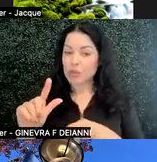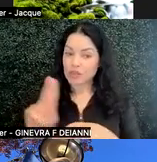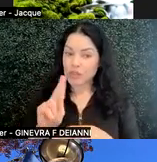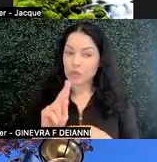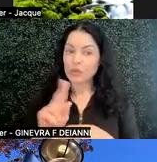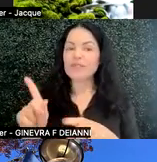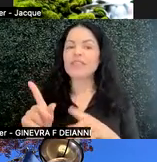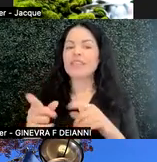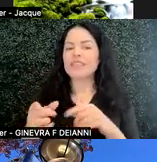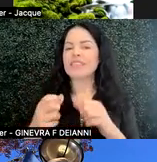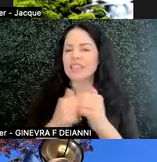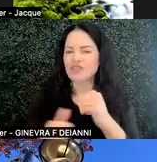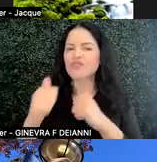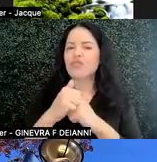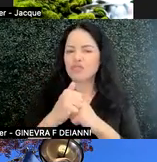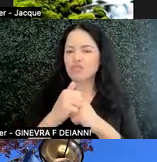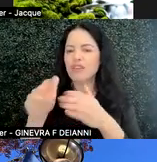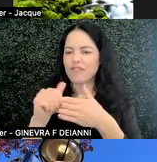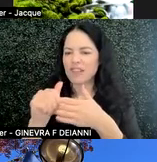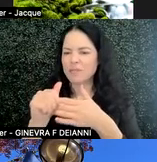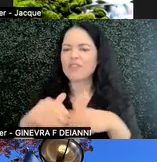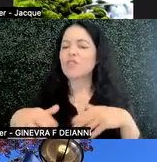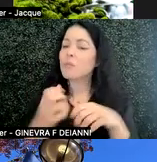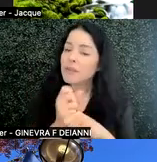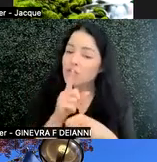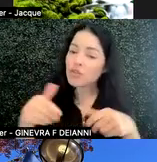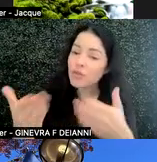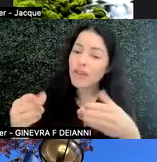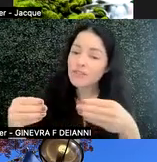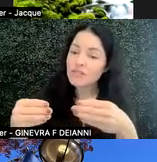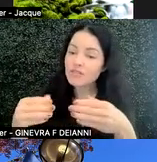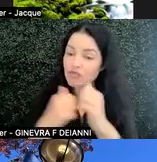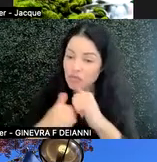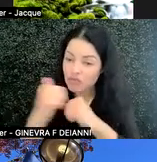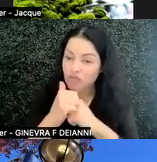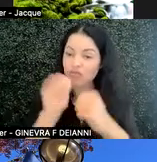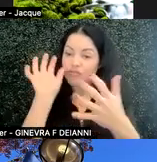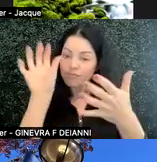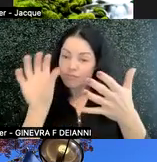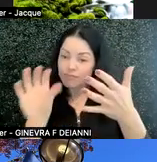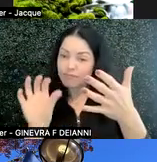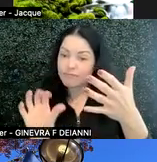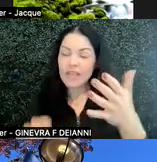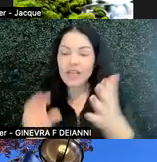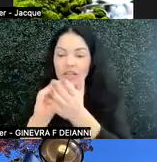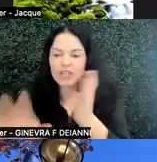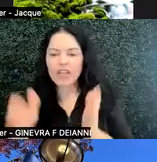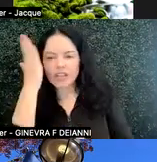So making sure that you're providing structure so that students understand what's going to happen, when it's going to happen,